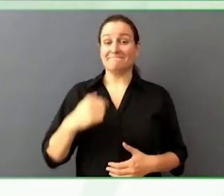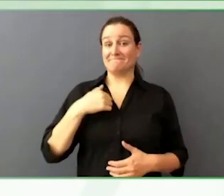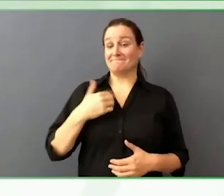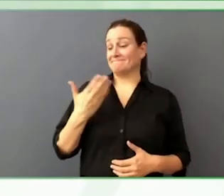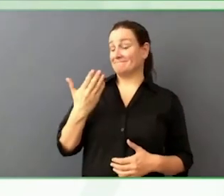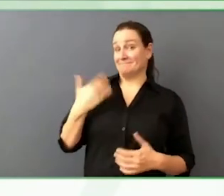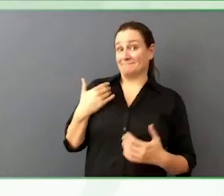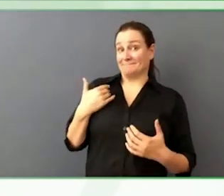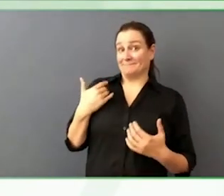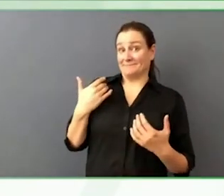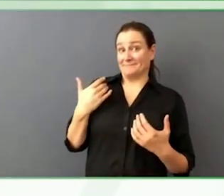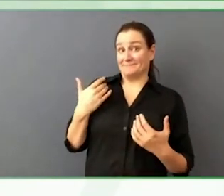to have this job at the post.